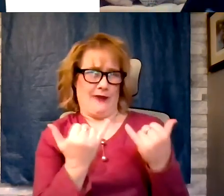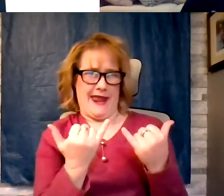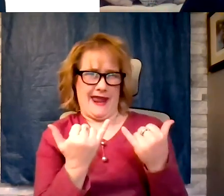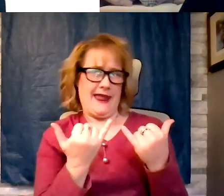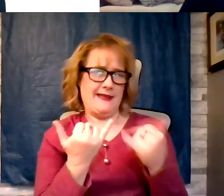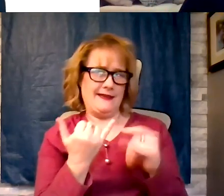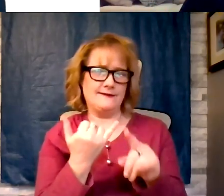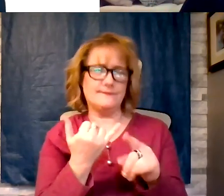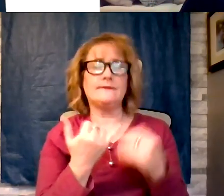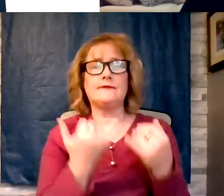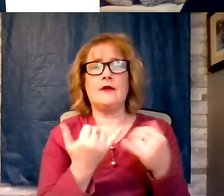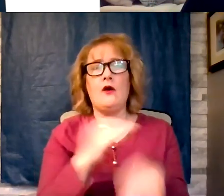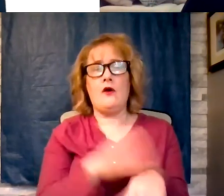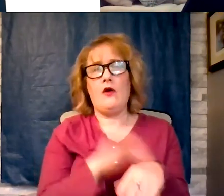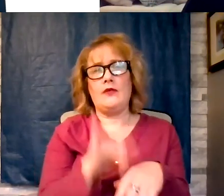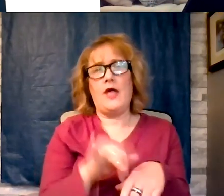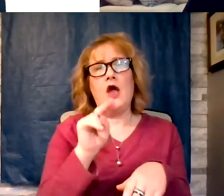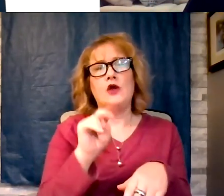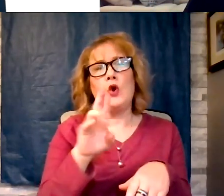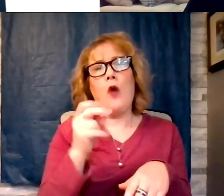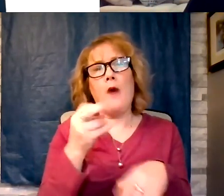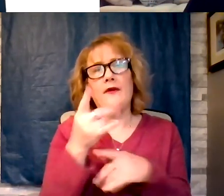neuropathy. Are there medications available that will